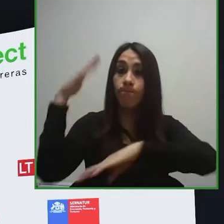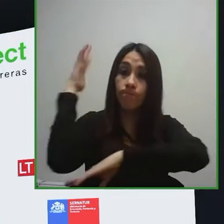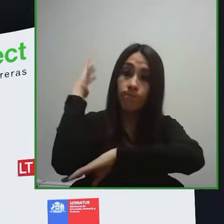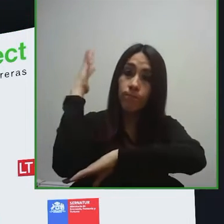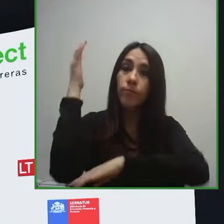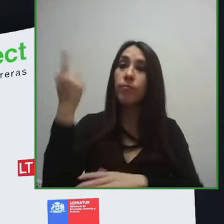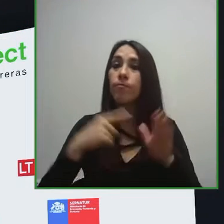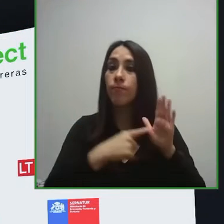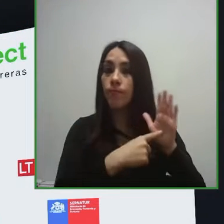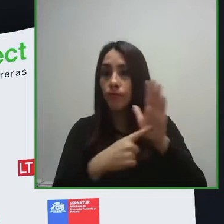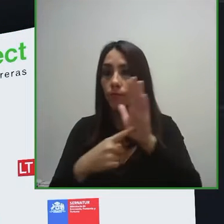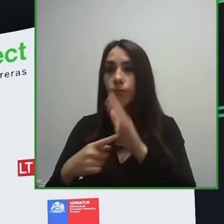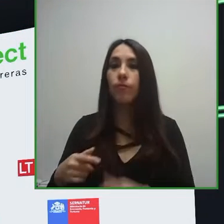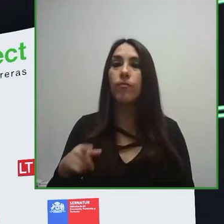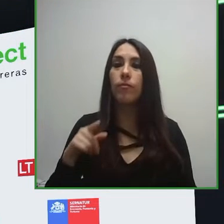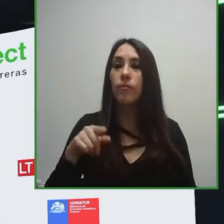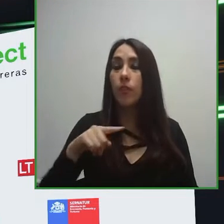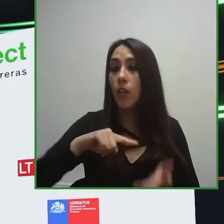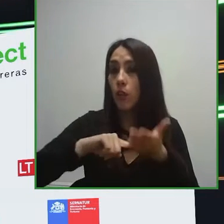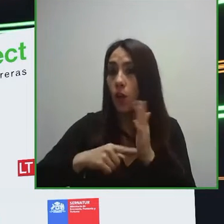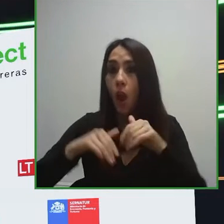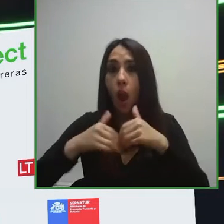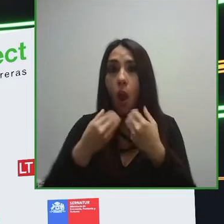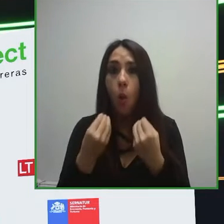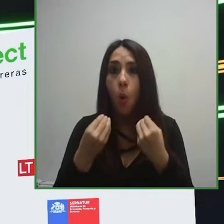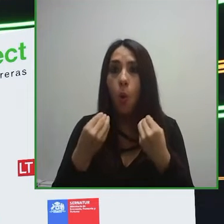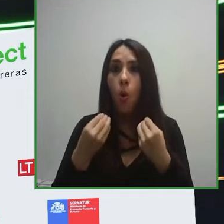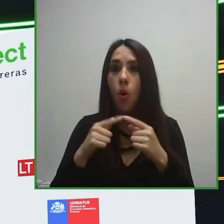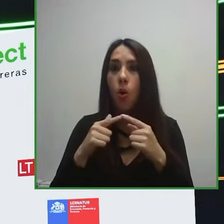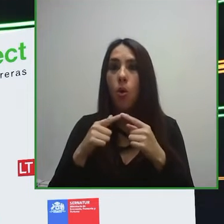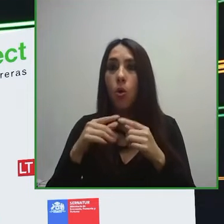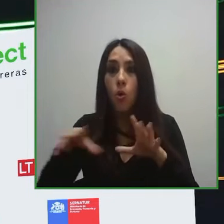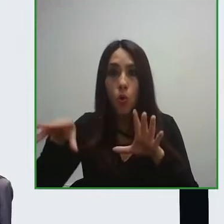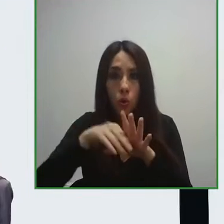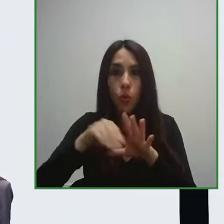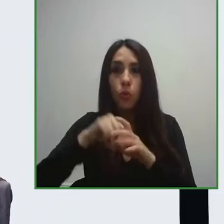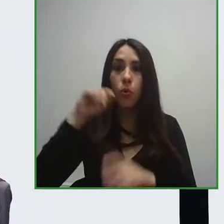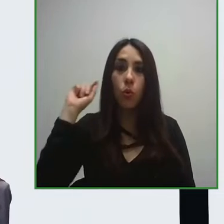inclusion of all up next we have our impact transfer